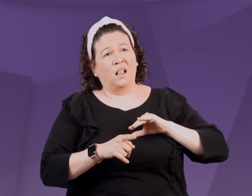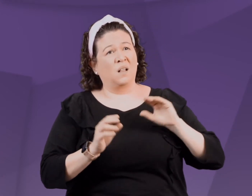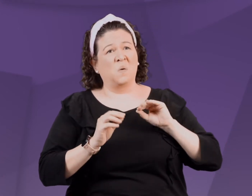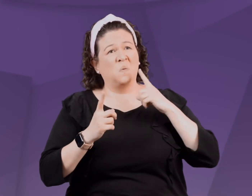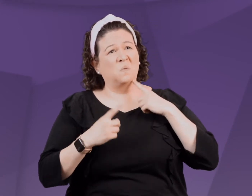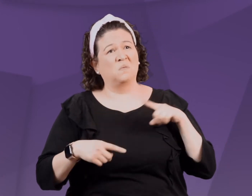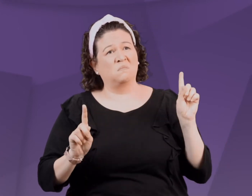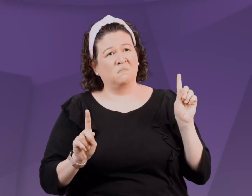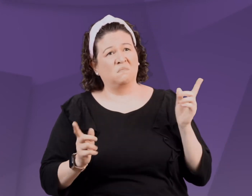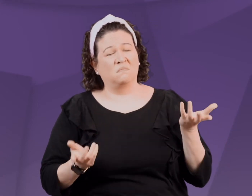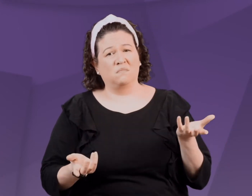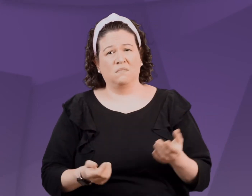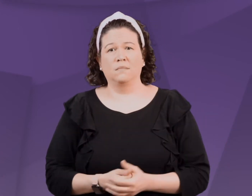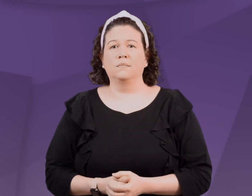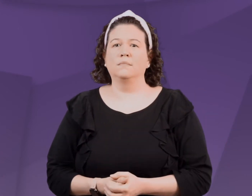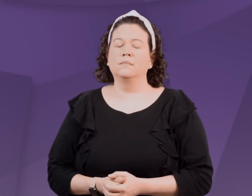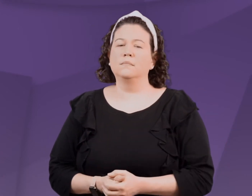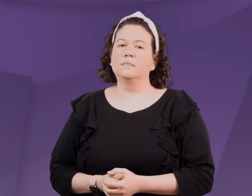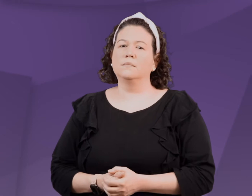and like they cannot do anything right.